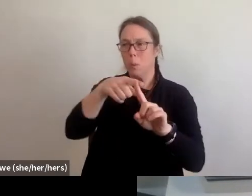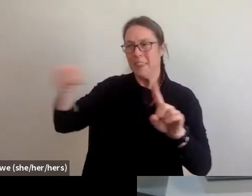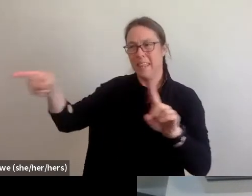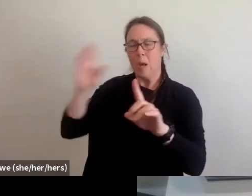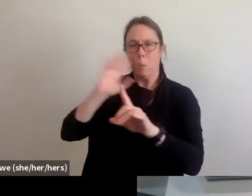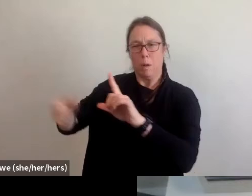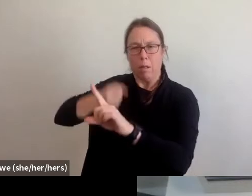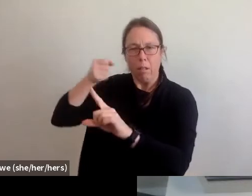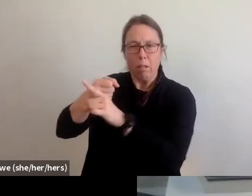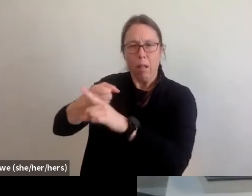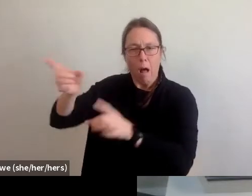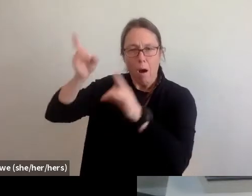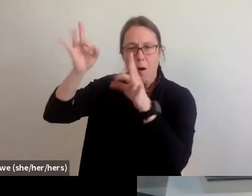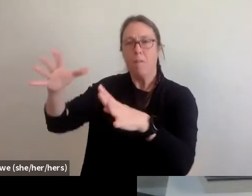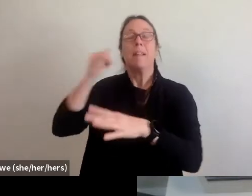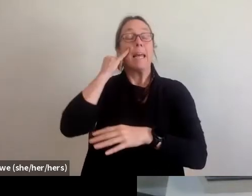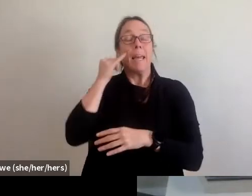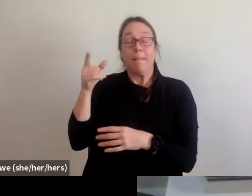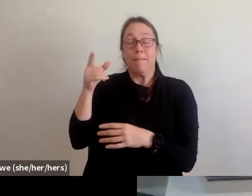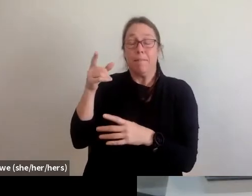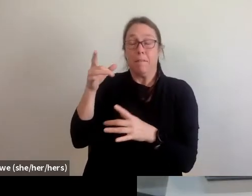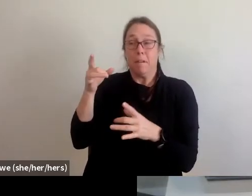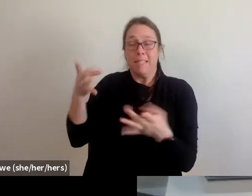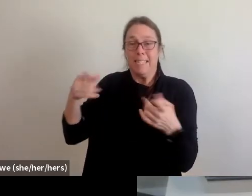by disasters and have the fewest resources to recover afterwards.